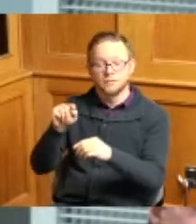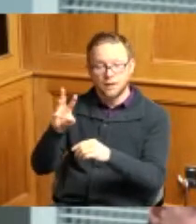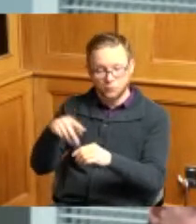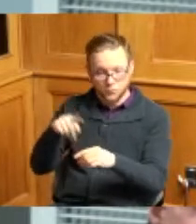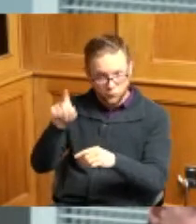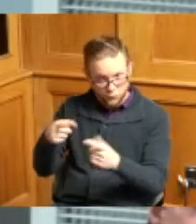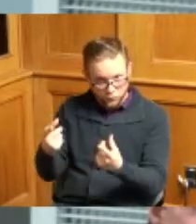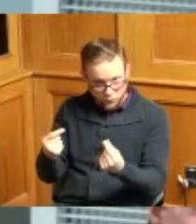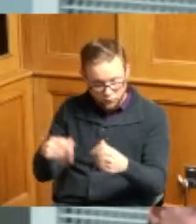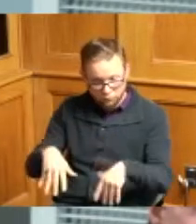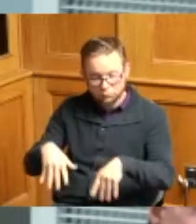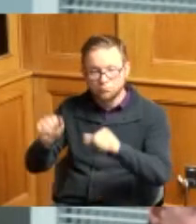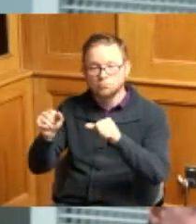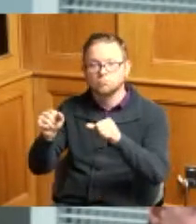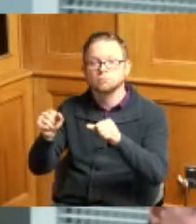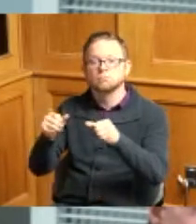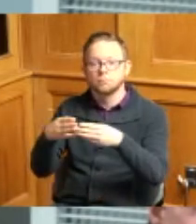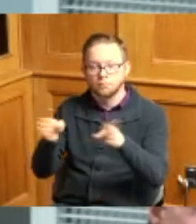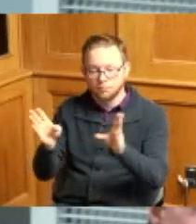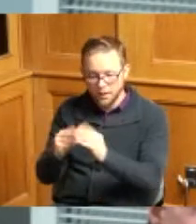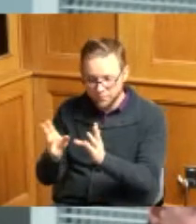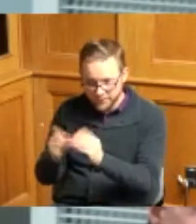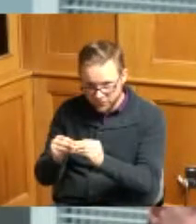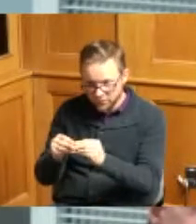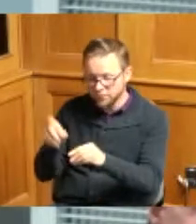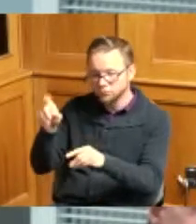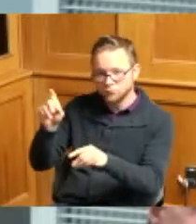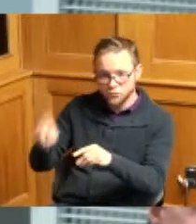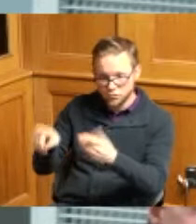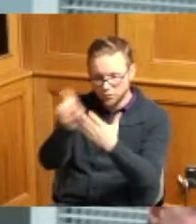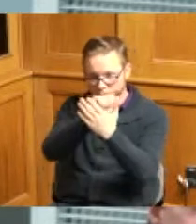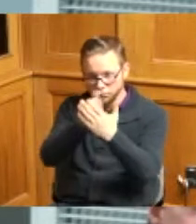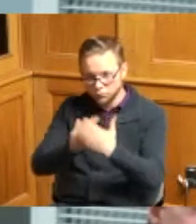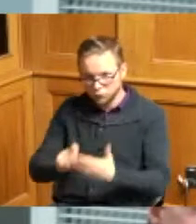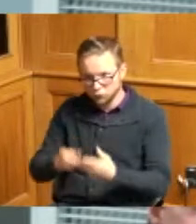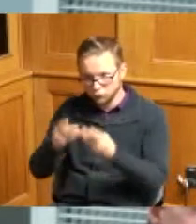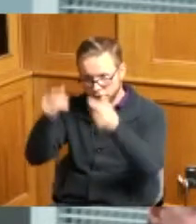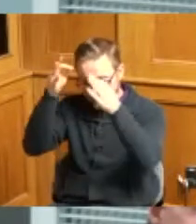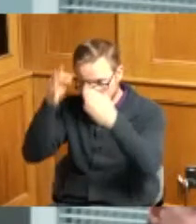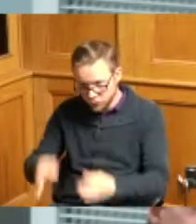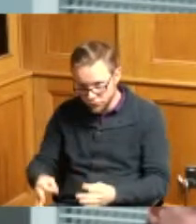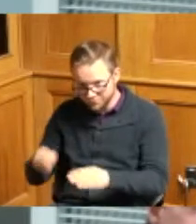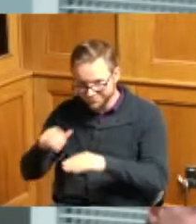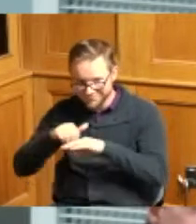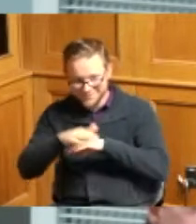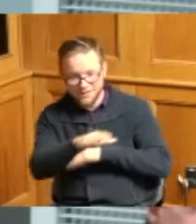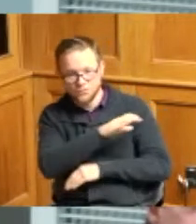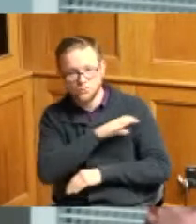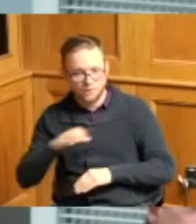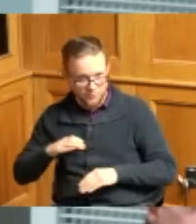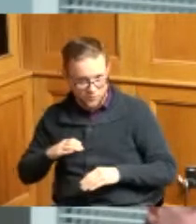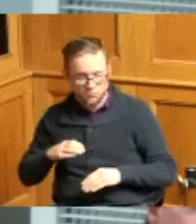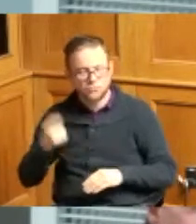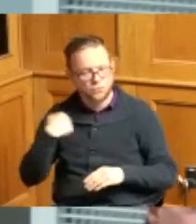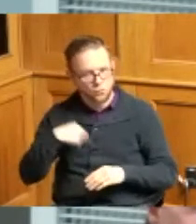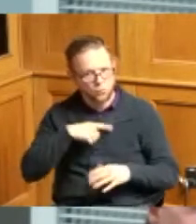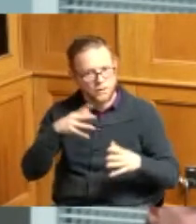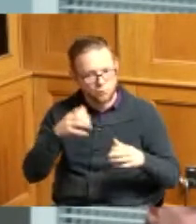adopts a resolution and then it's moved forward to the Commissioners we just want that opportunity to speak to our local officials on this issue